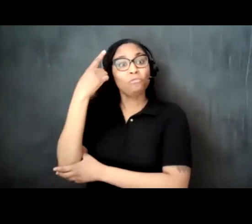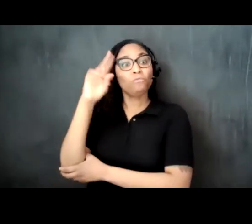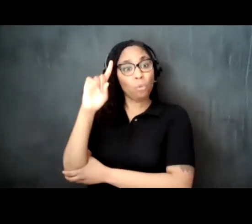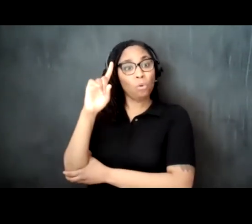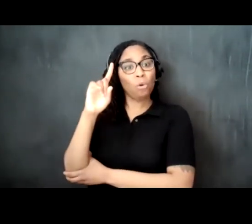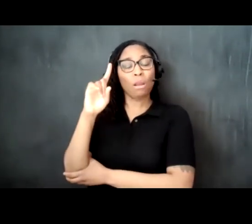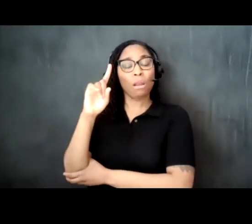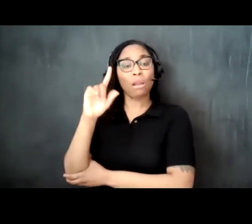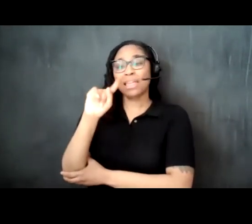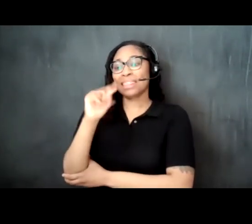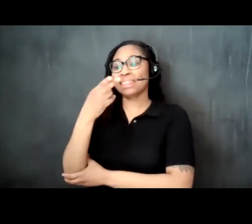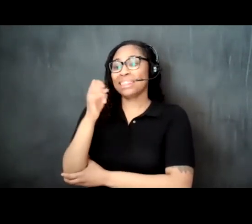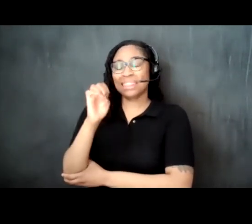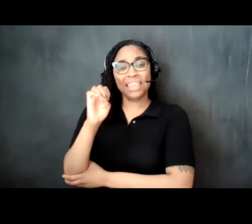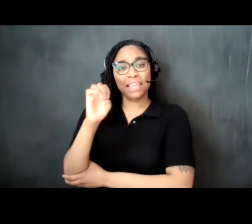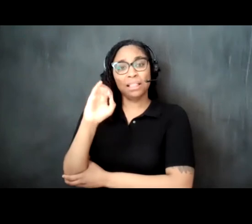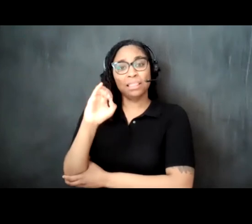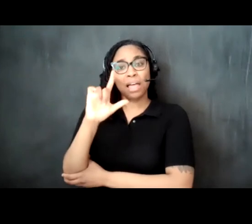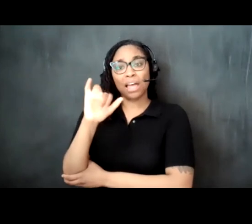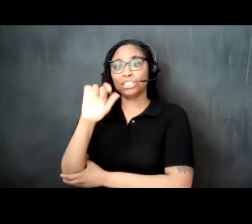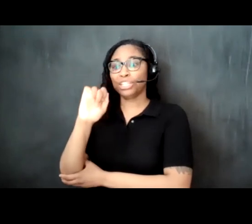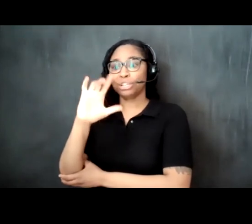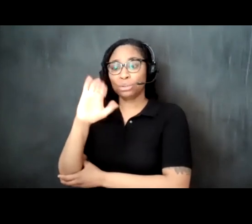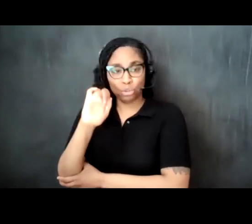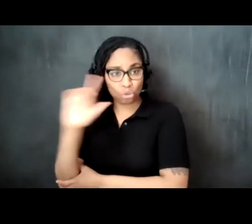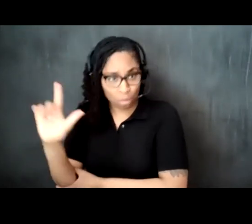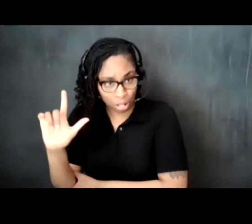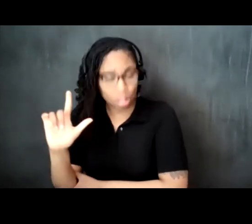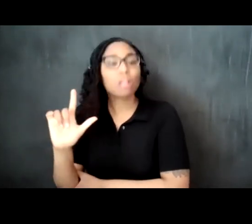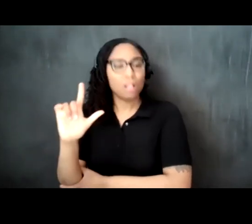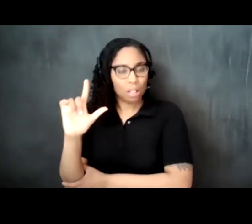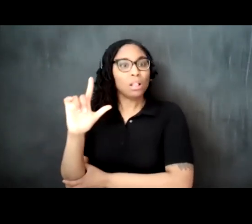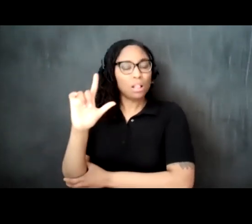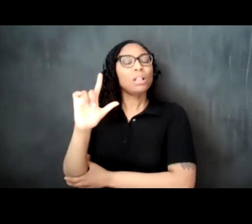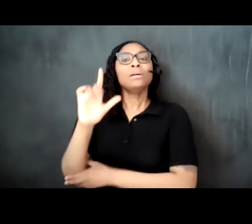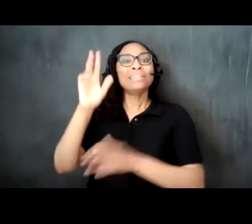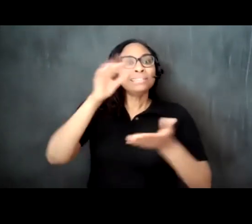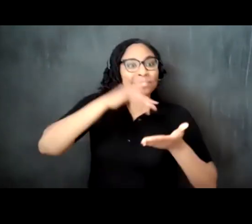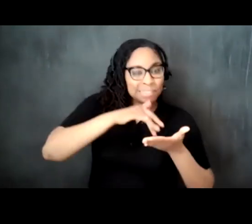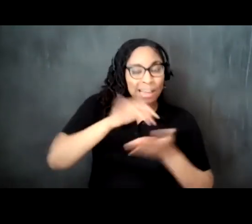the samuel d witt proctor conference and columbia university center on african-american religion